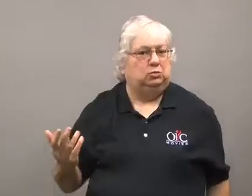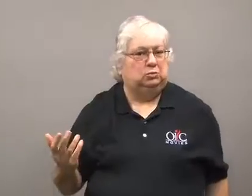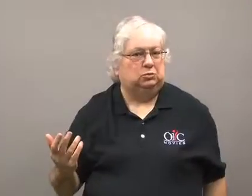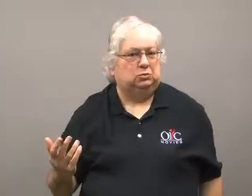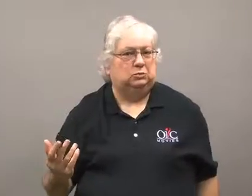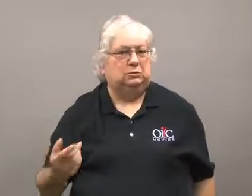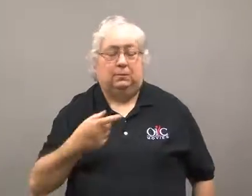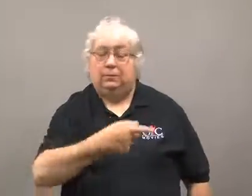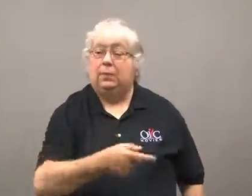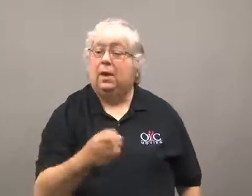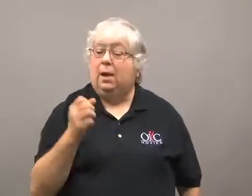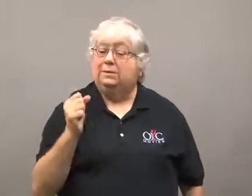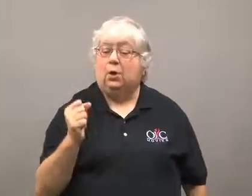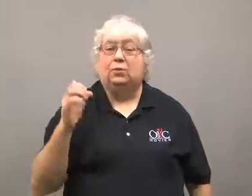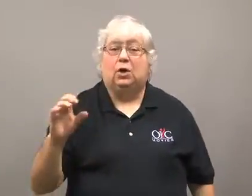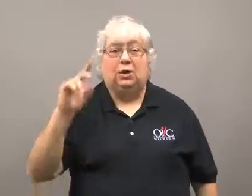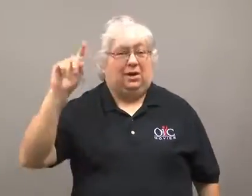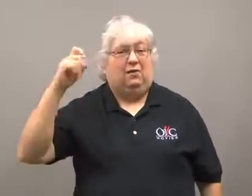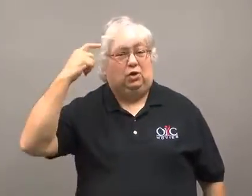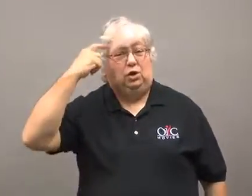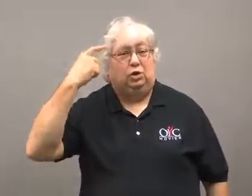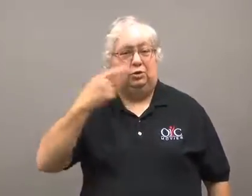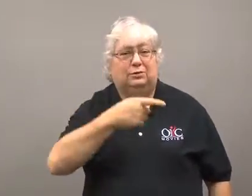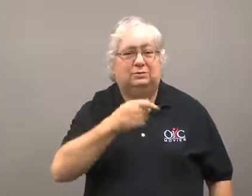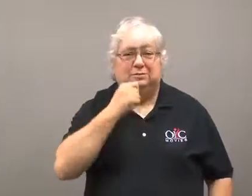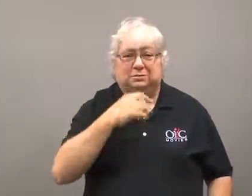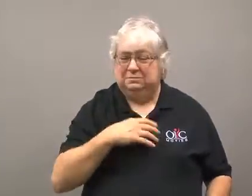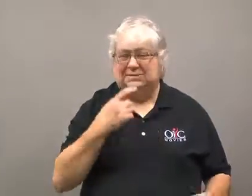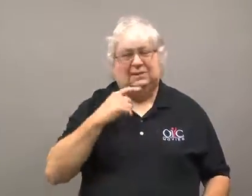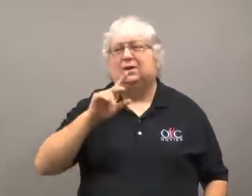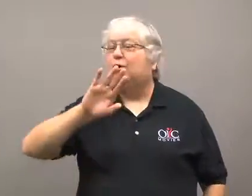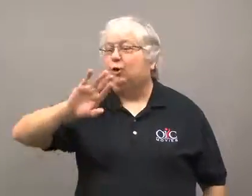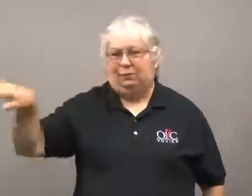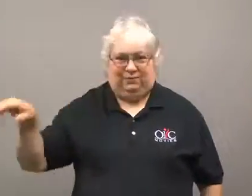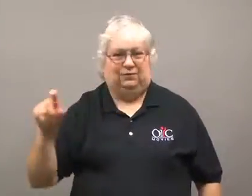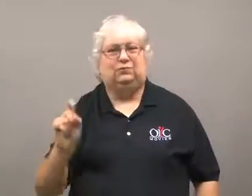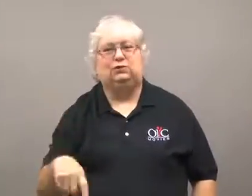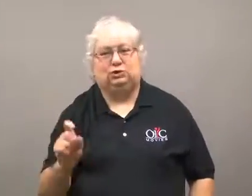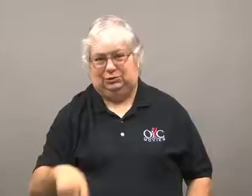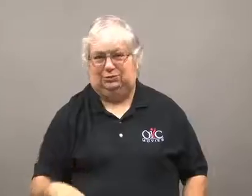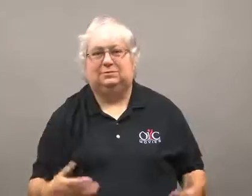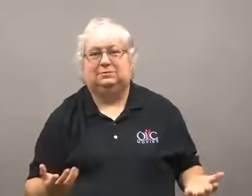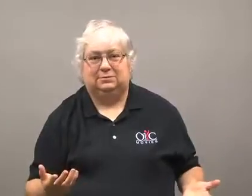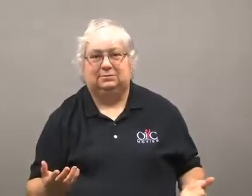South Carolina's governor agreed it needed to be taken down.